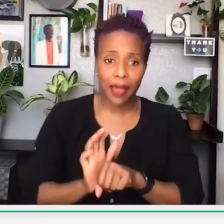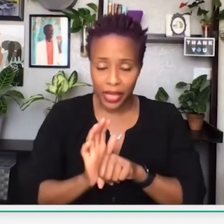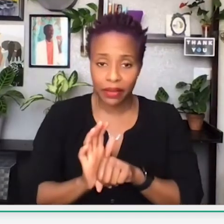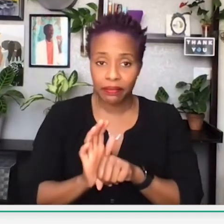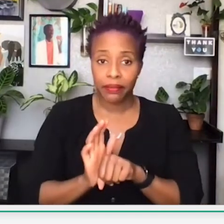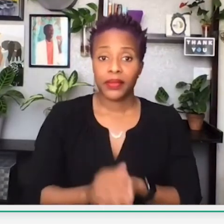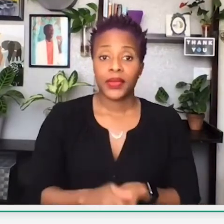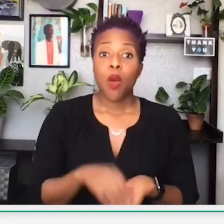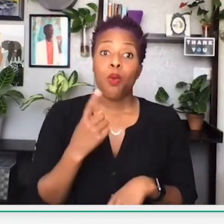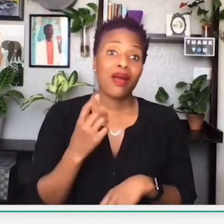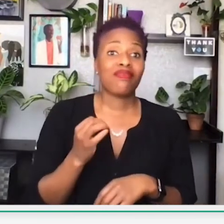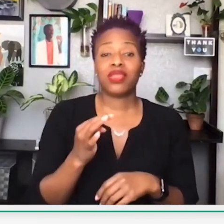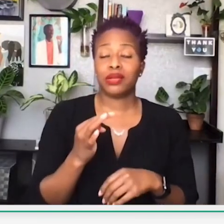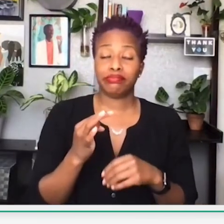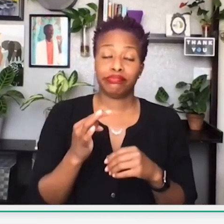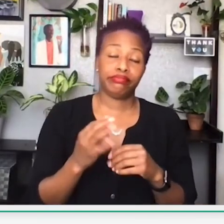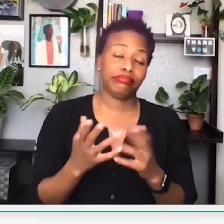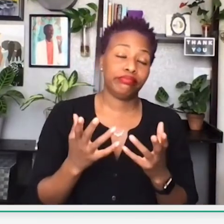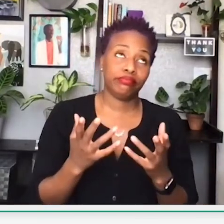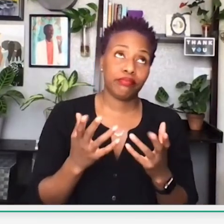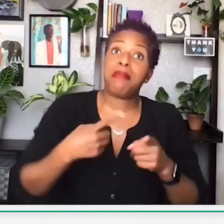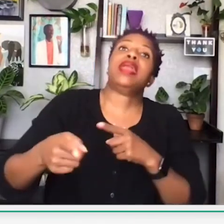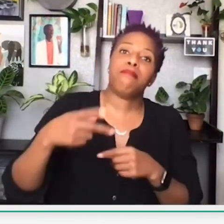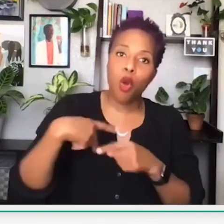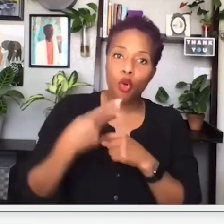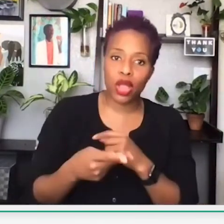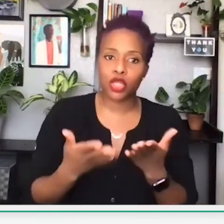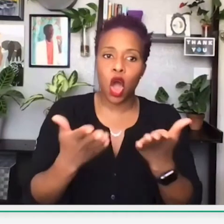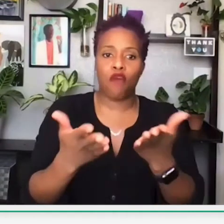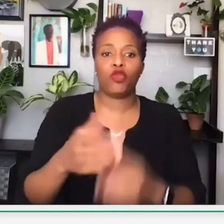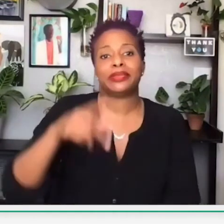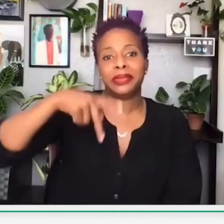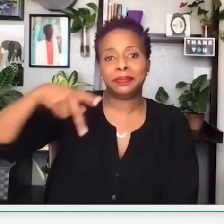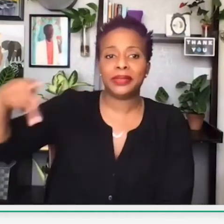continue on and help small businesses survive throughout this pandemic. One